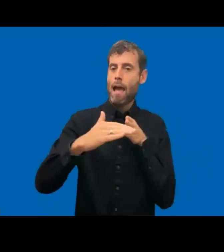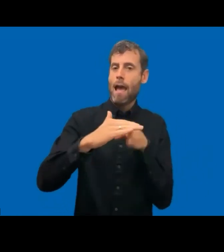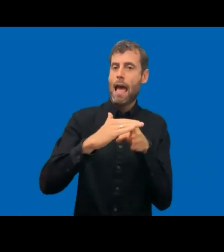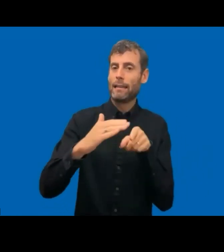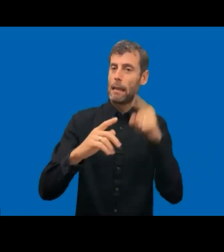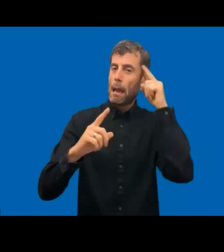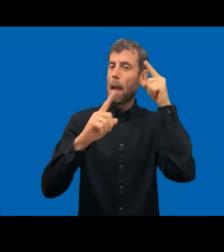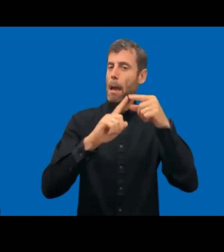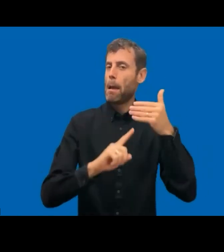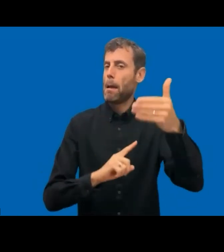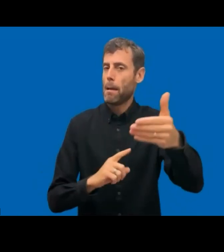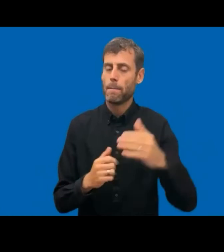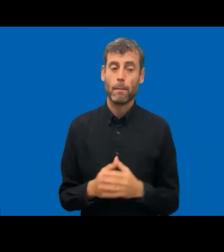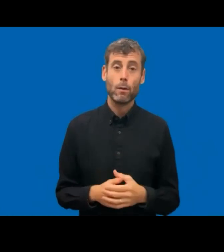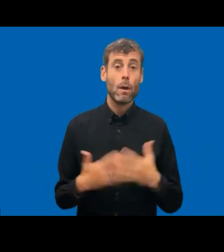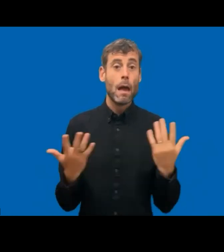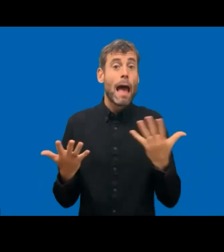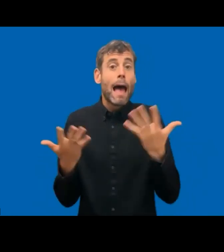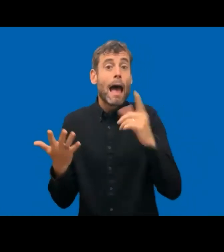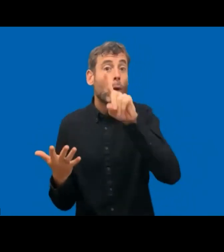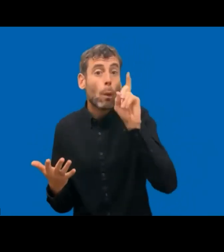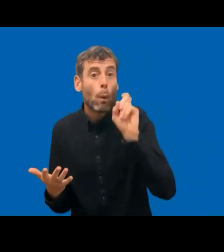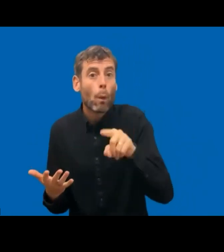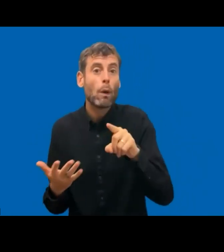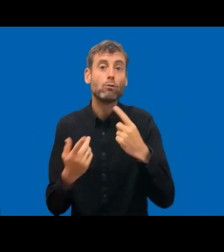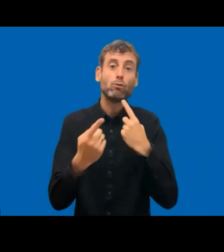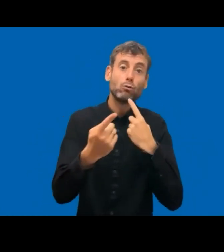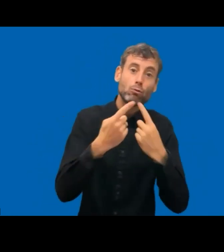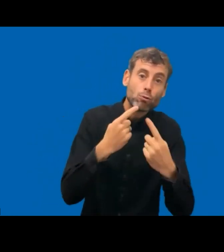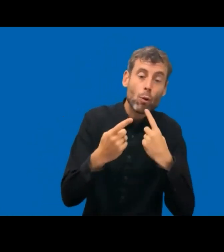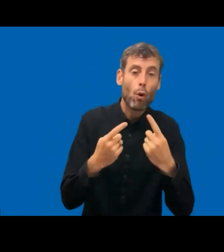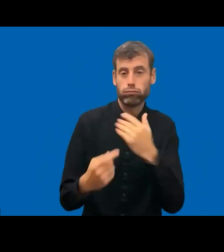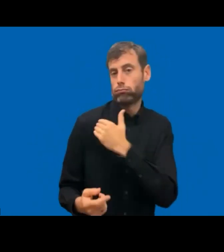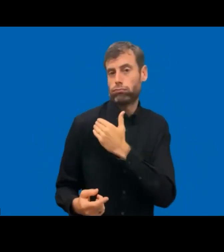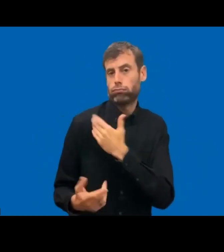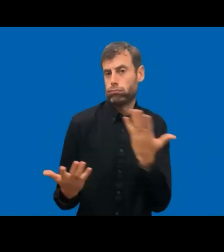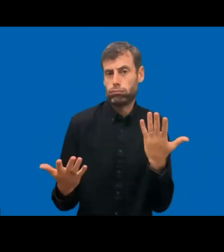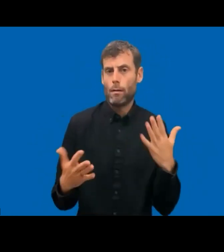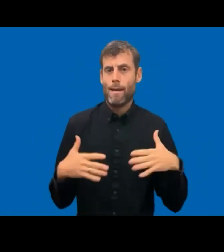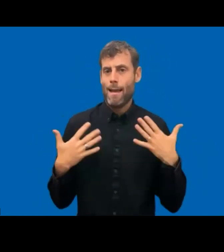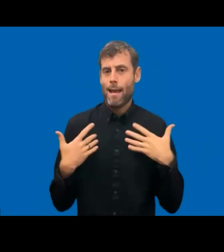or wants some dialogue, or share their experience with us, that they don't hesitate to contact us.